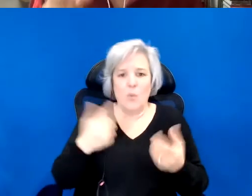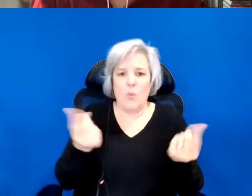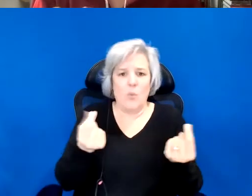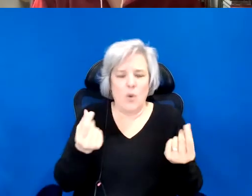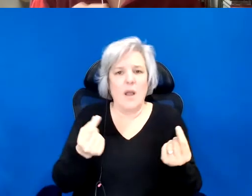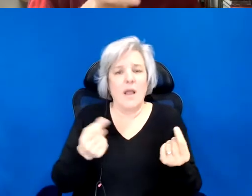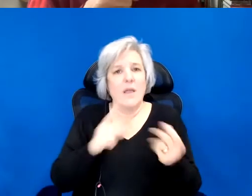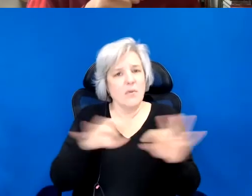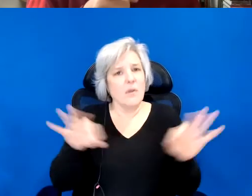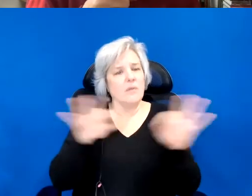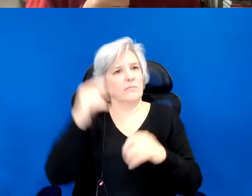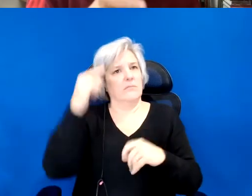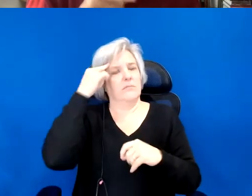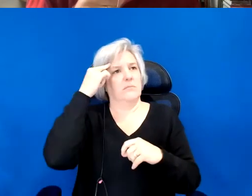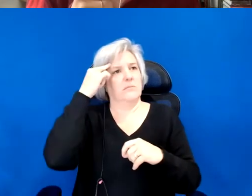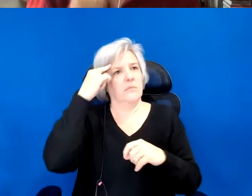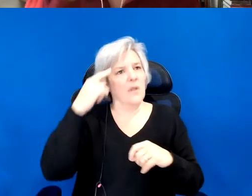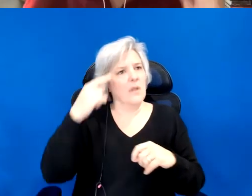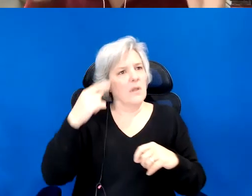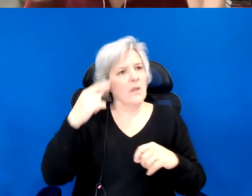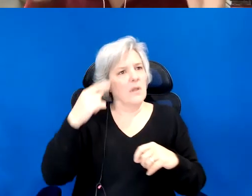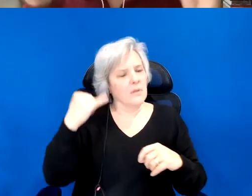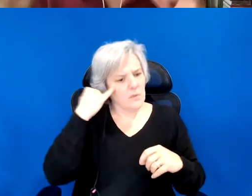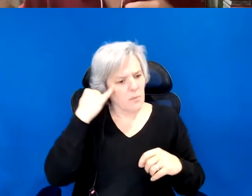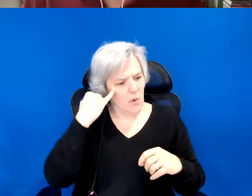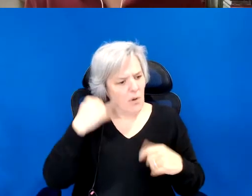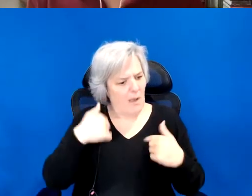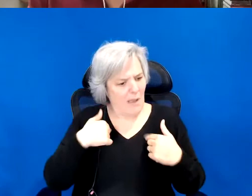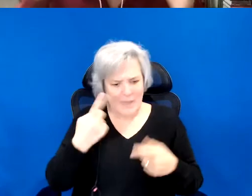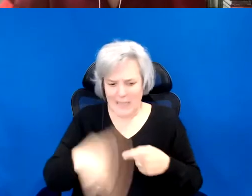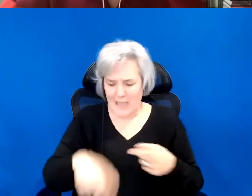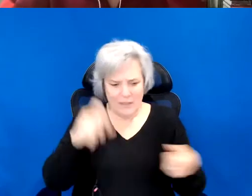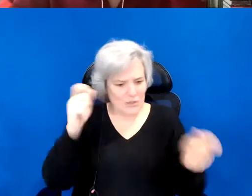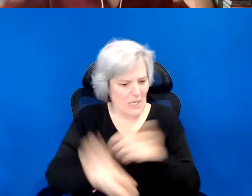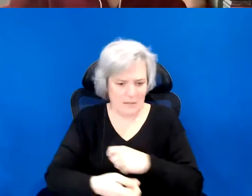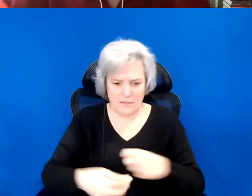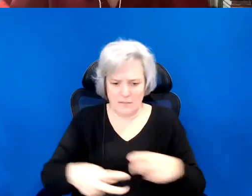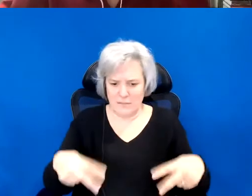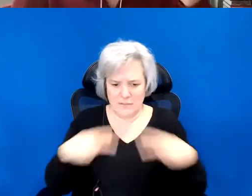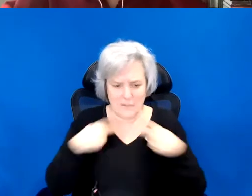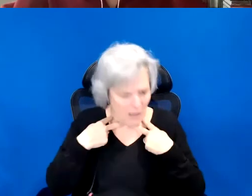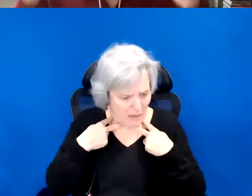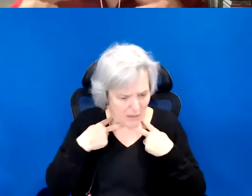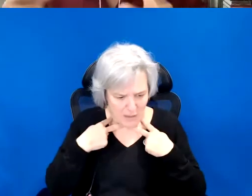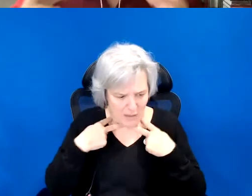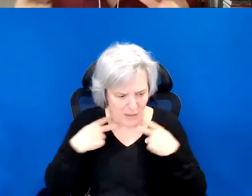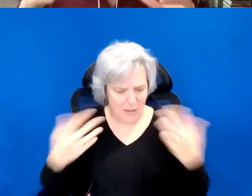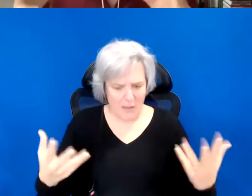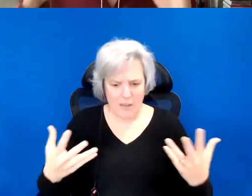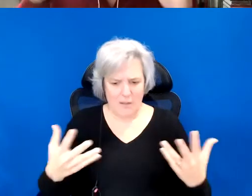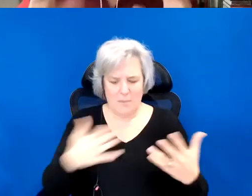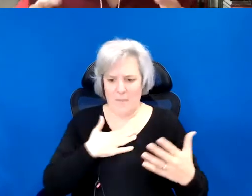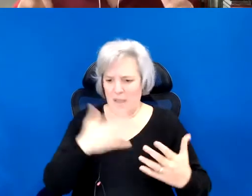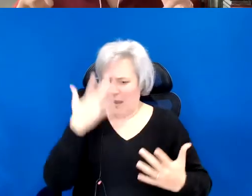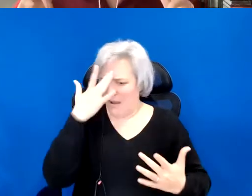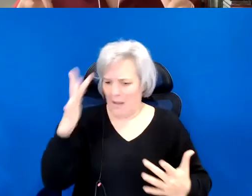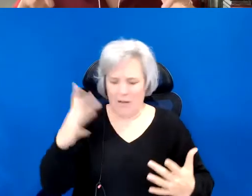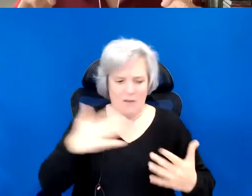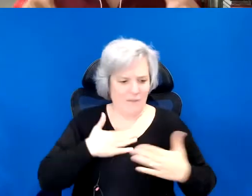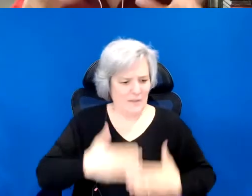question is that, if we cannot change it meaning whatever intellectual or physical capacity